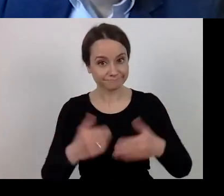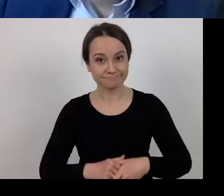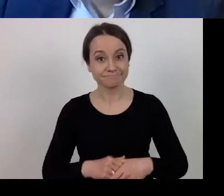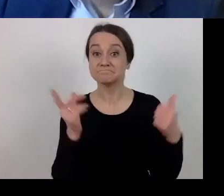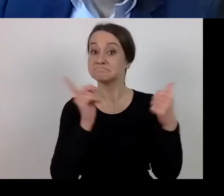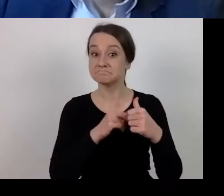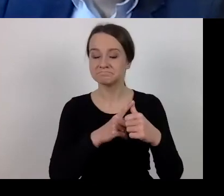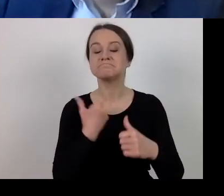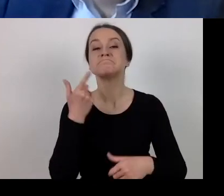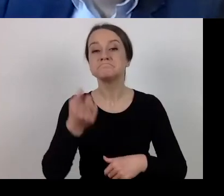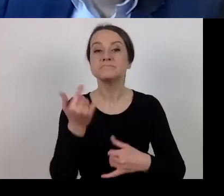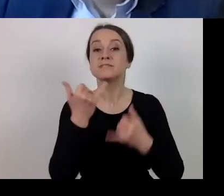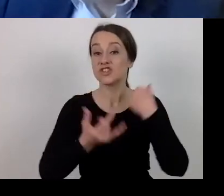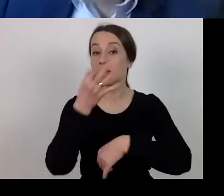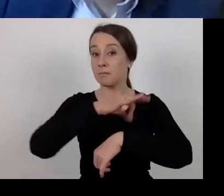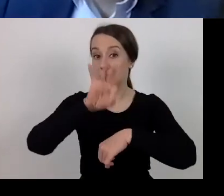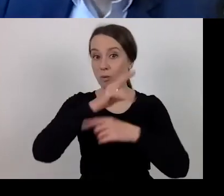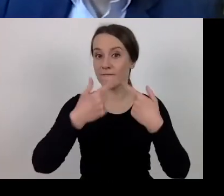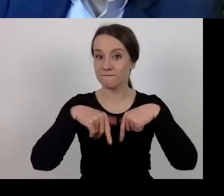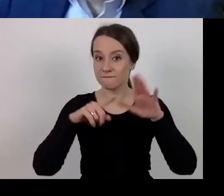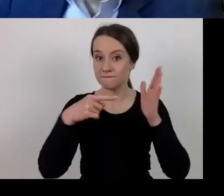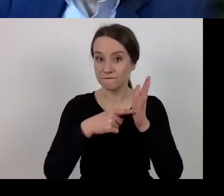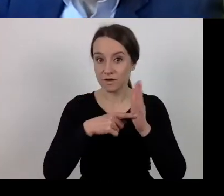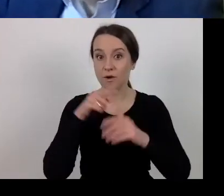"Is it possible, for an ESF-funded project,